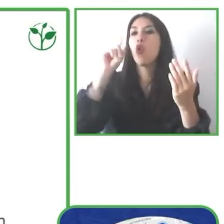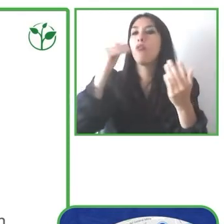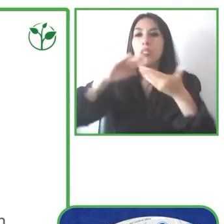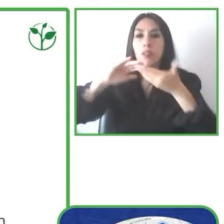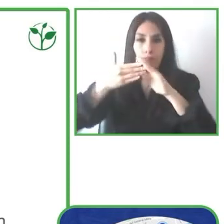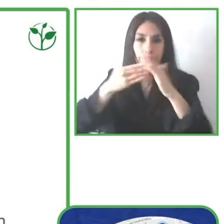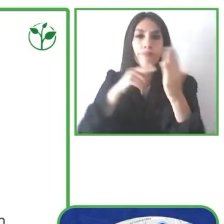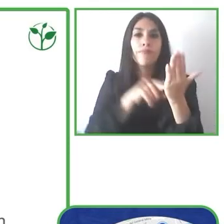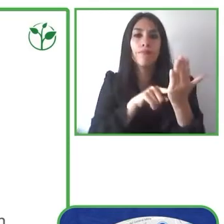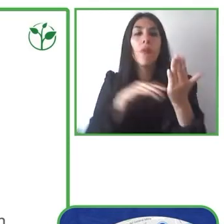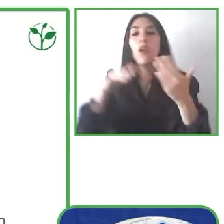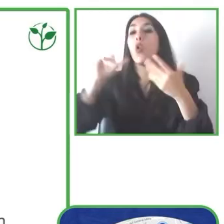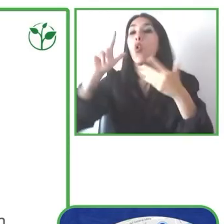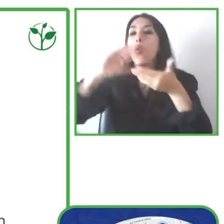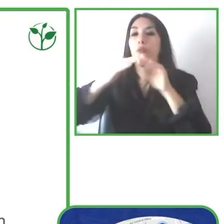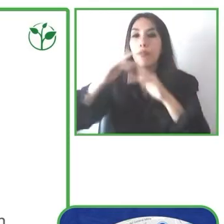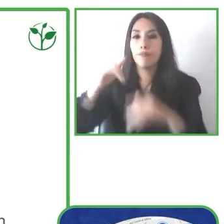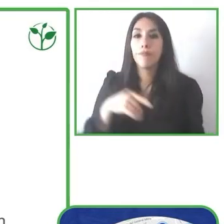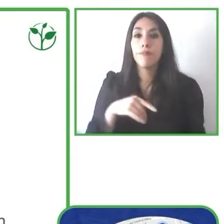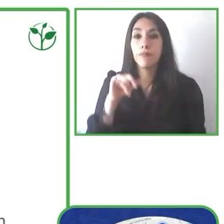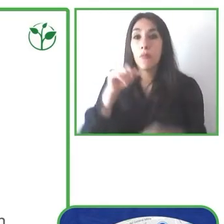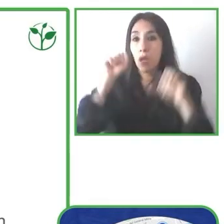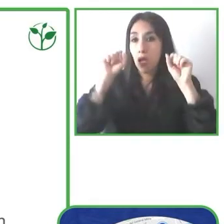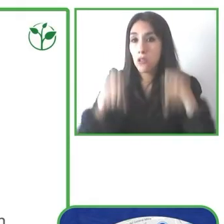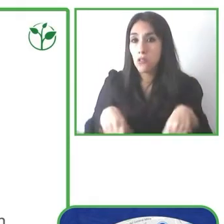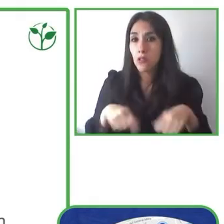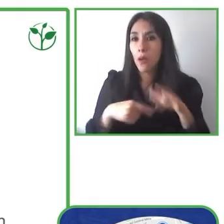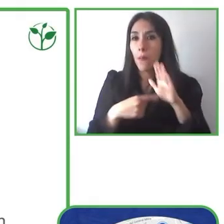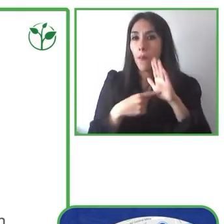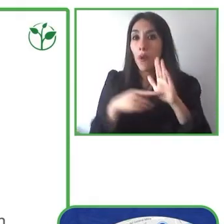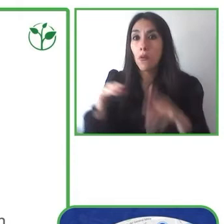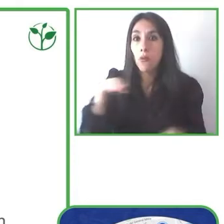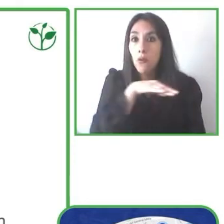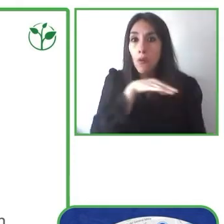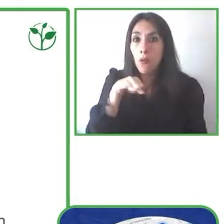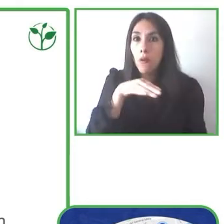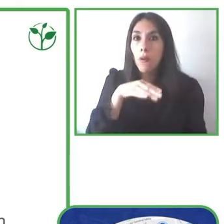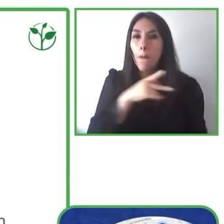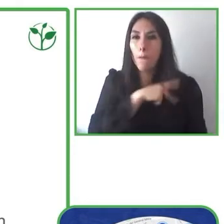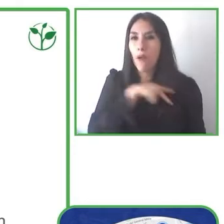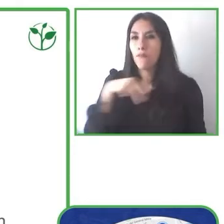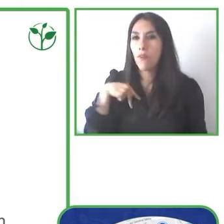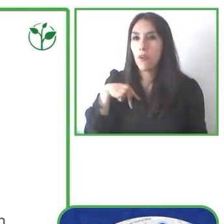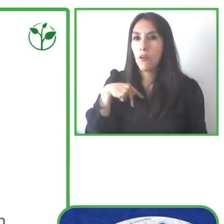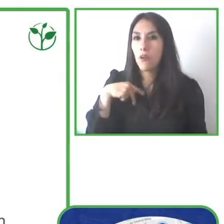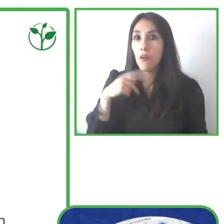time the availability not just of on-street parking but also the private off